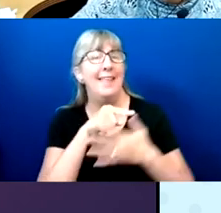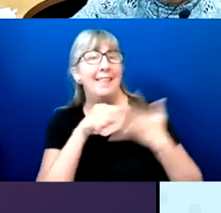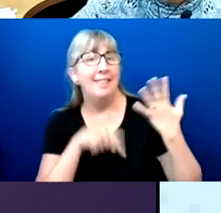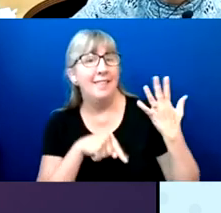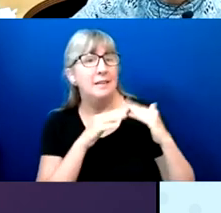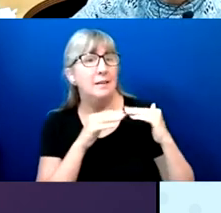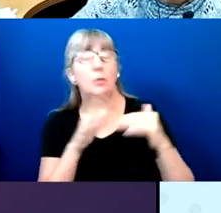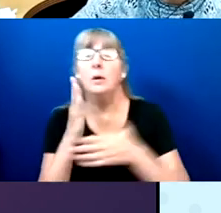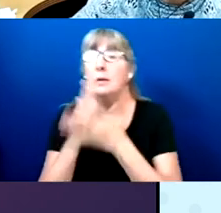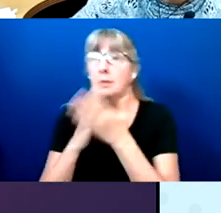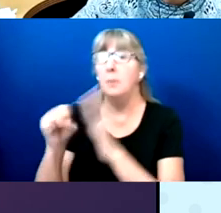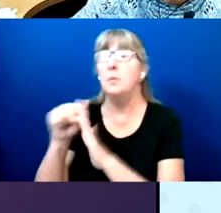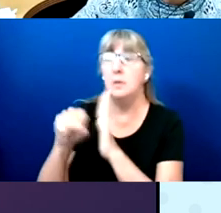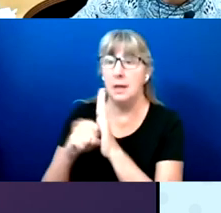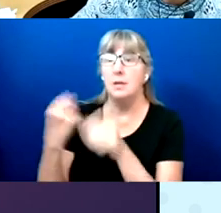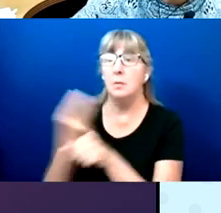states they've been used for a while.